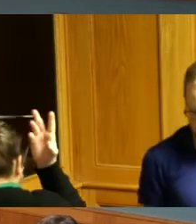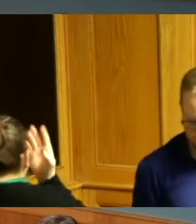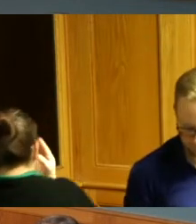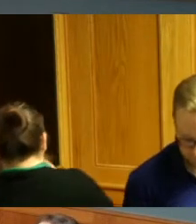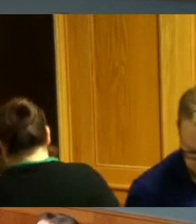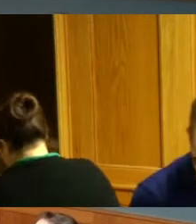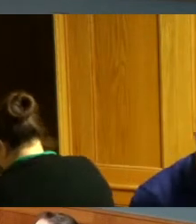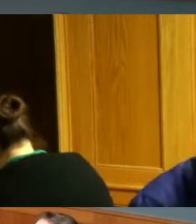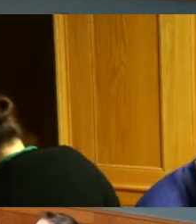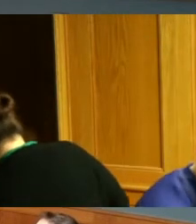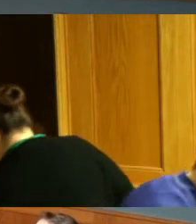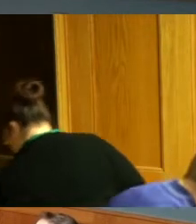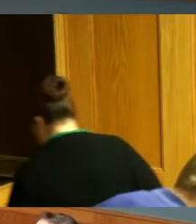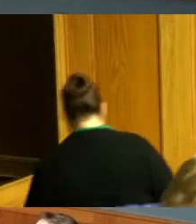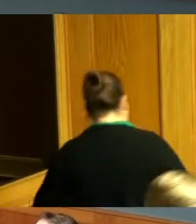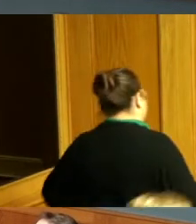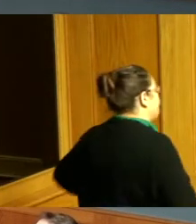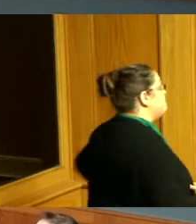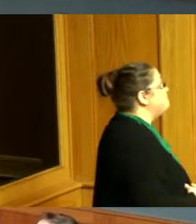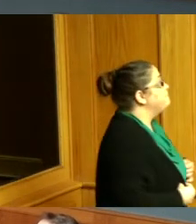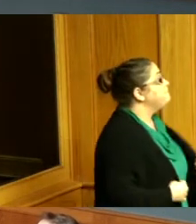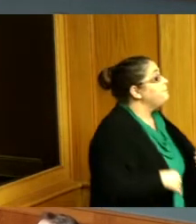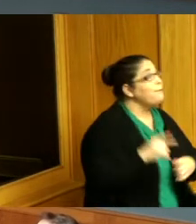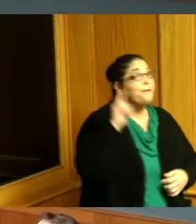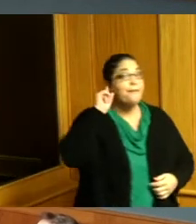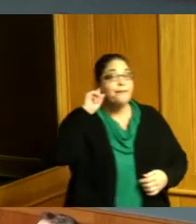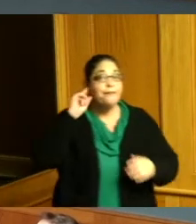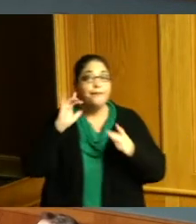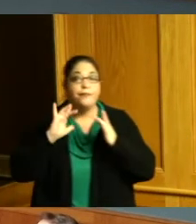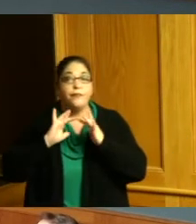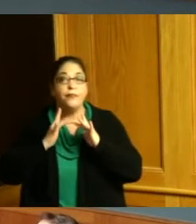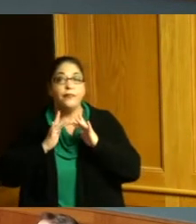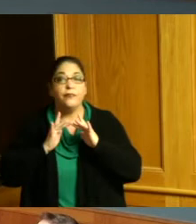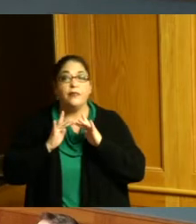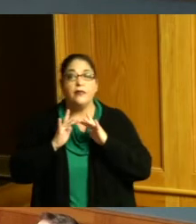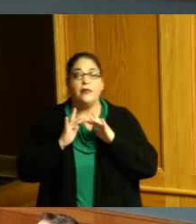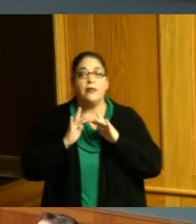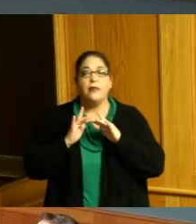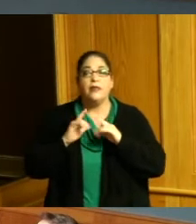hello yes I'm sorry I didn't even realize this was a public hearing I would have